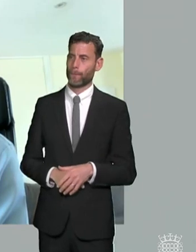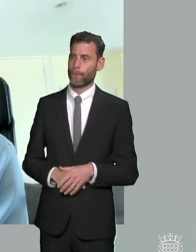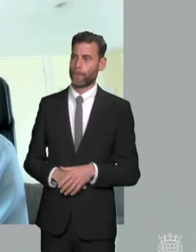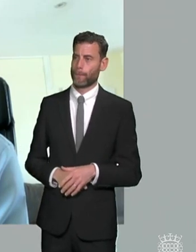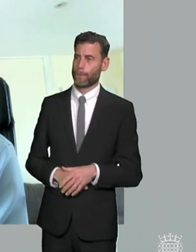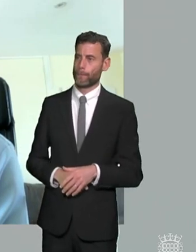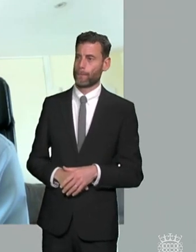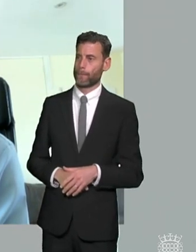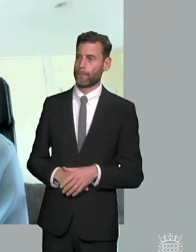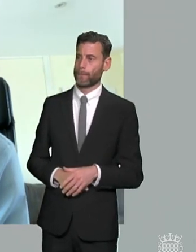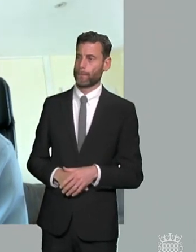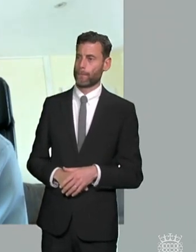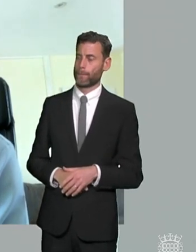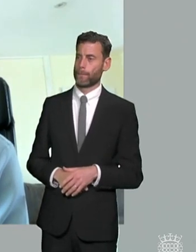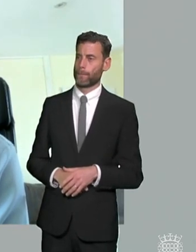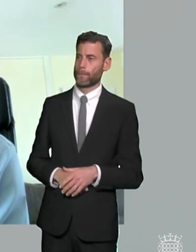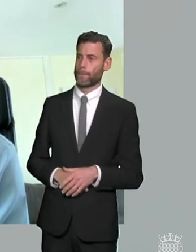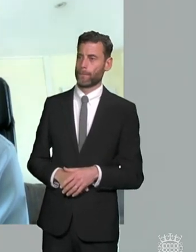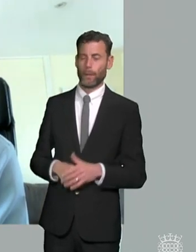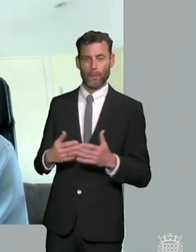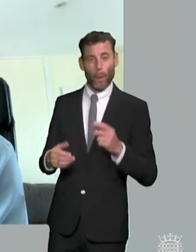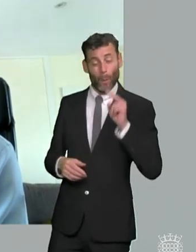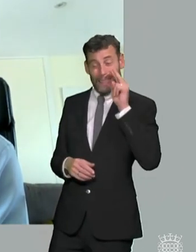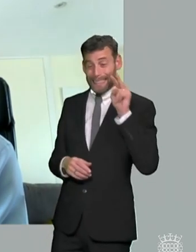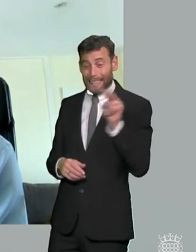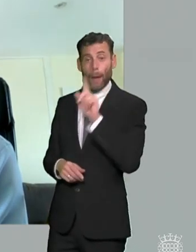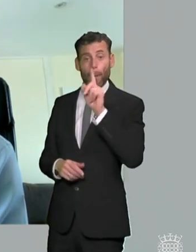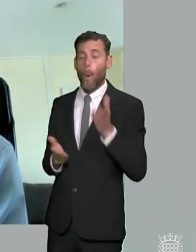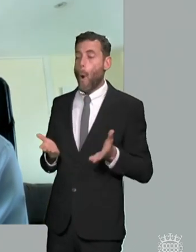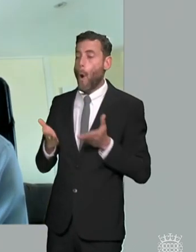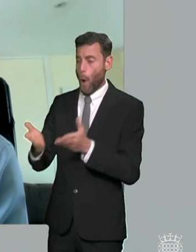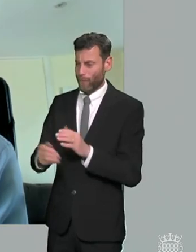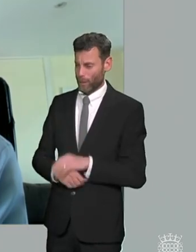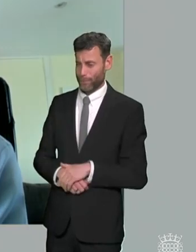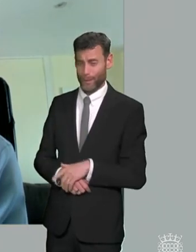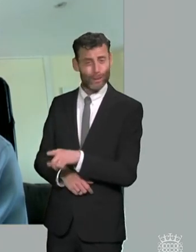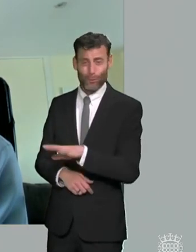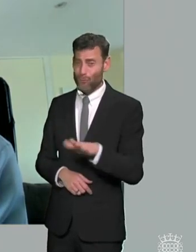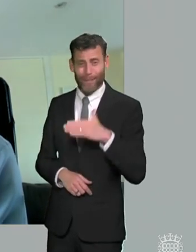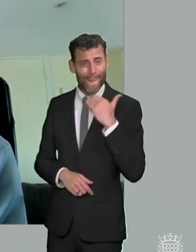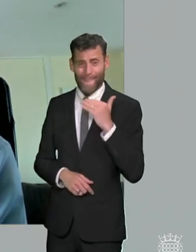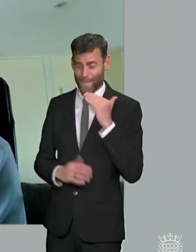where anything like a reasonable uh reasonable provision so i think there's that that's that's